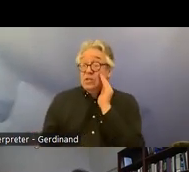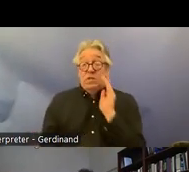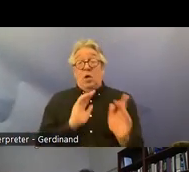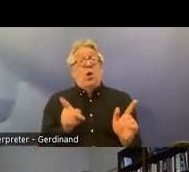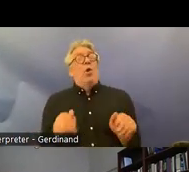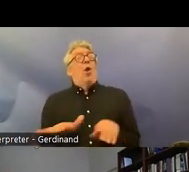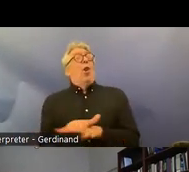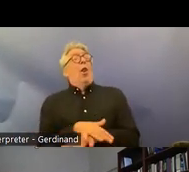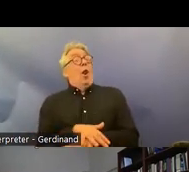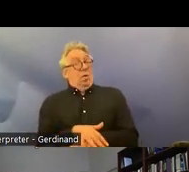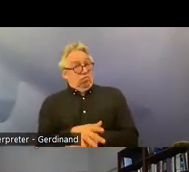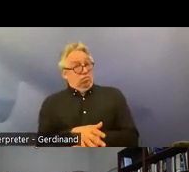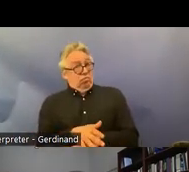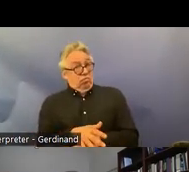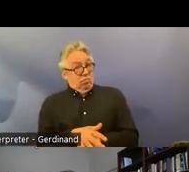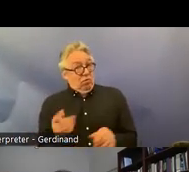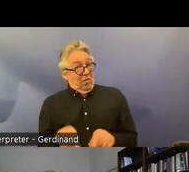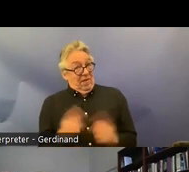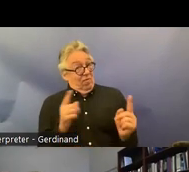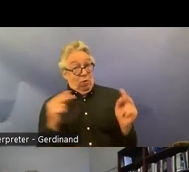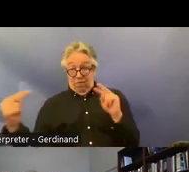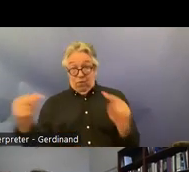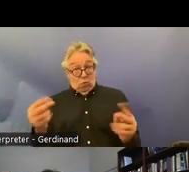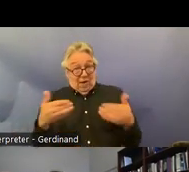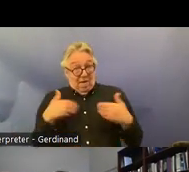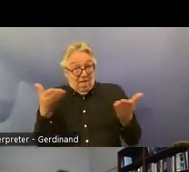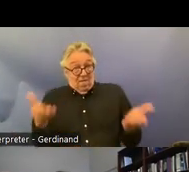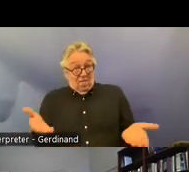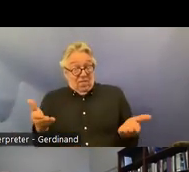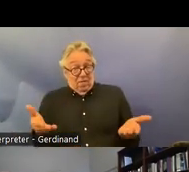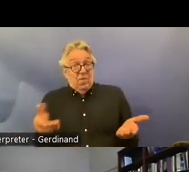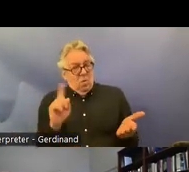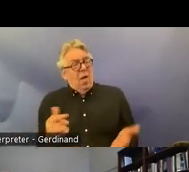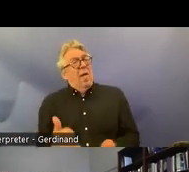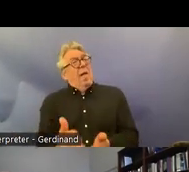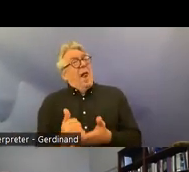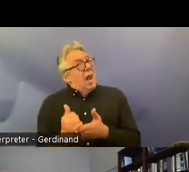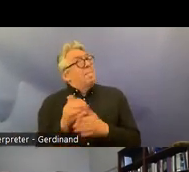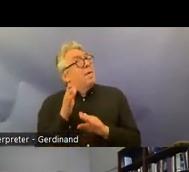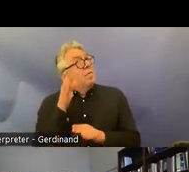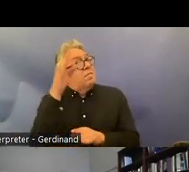process and it paves the way for the best possible and most constructive uh